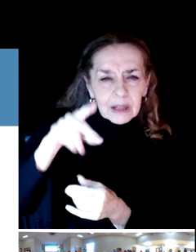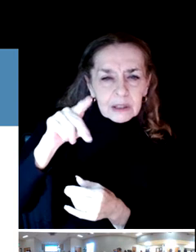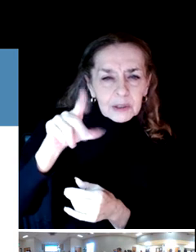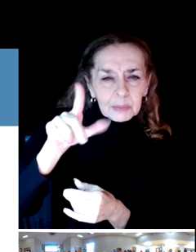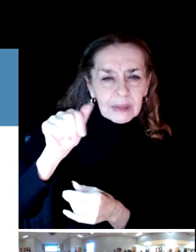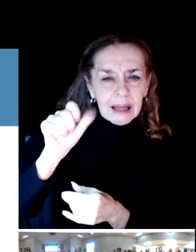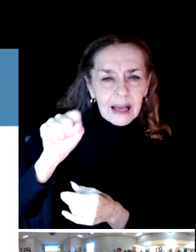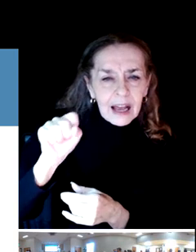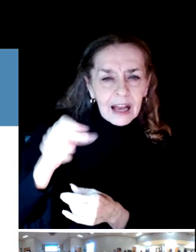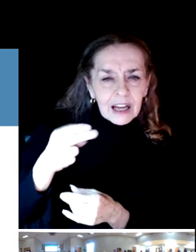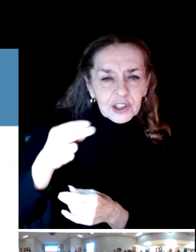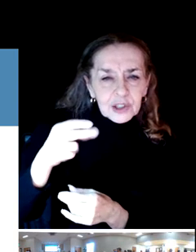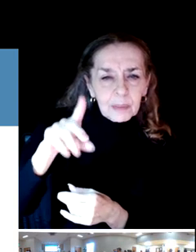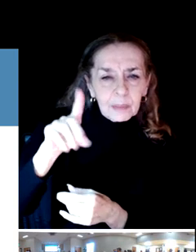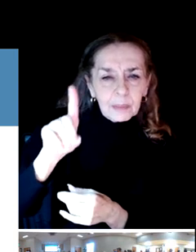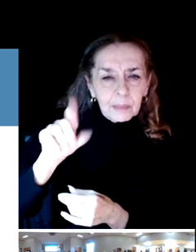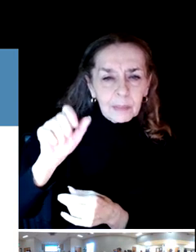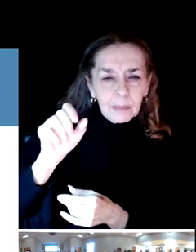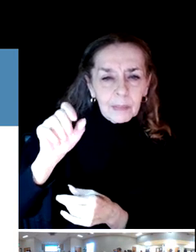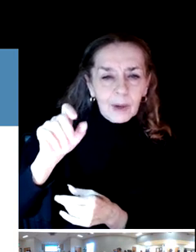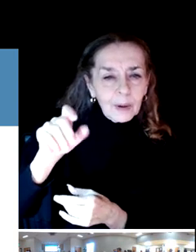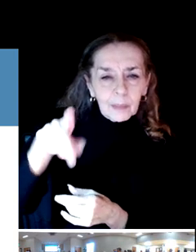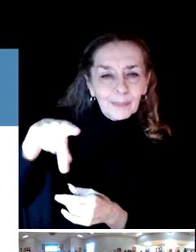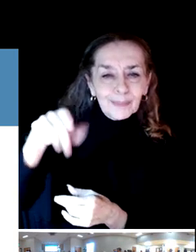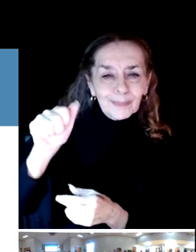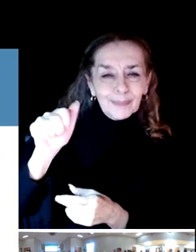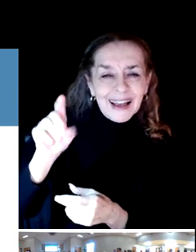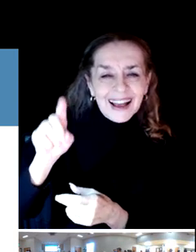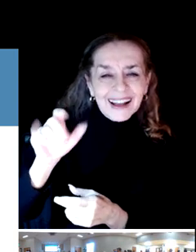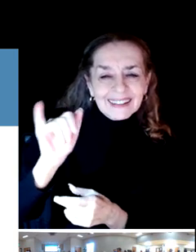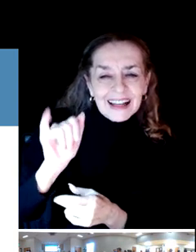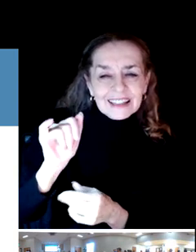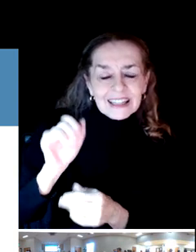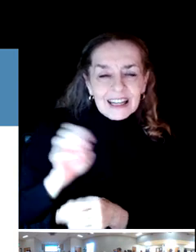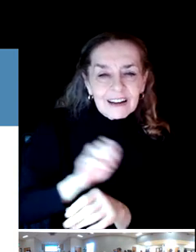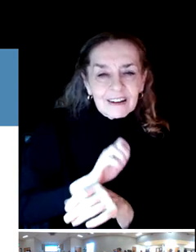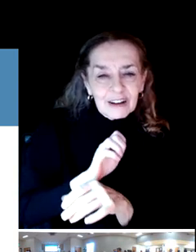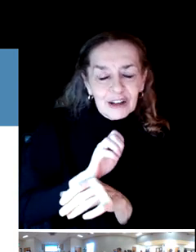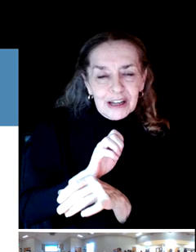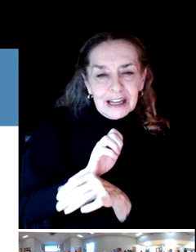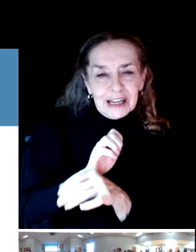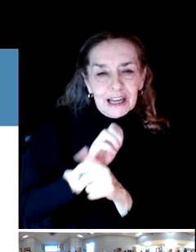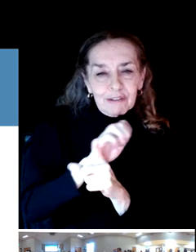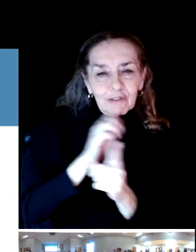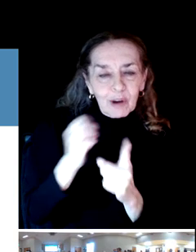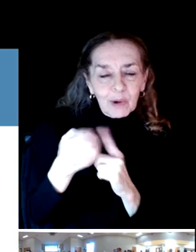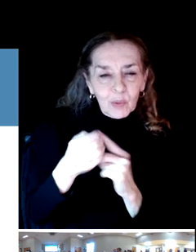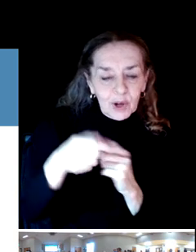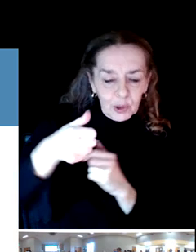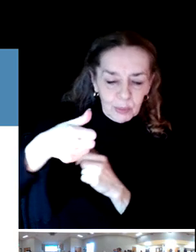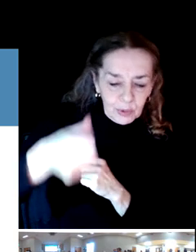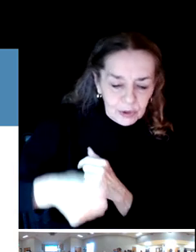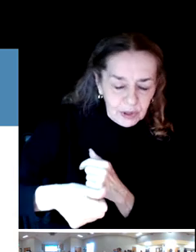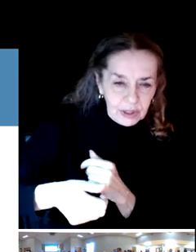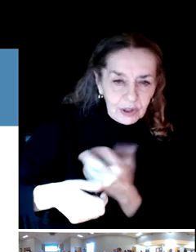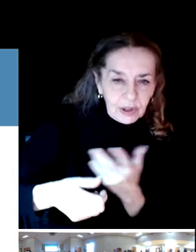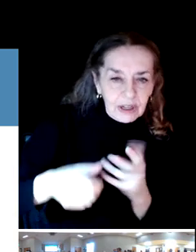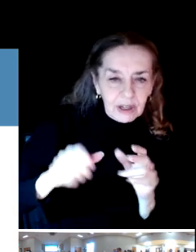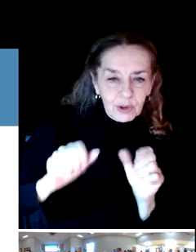And a splash pad is a built environment where you push a button and you can get water to kind of rain down over the top of you.